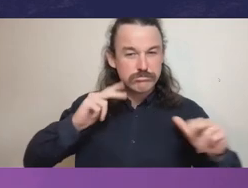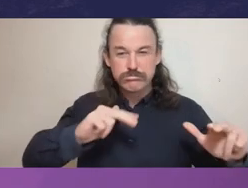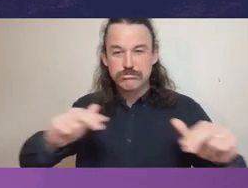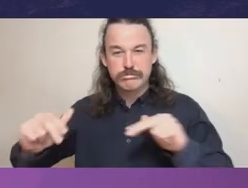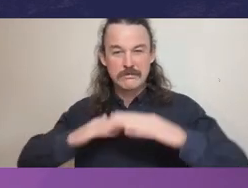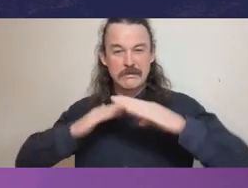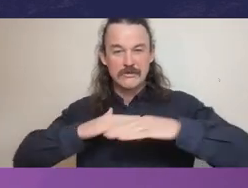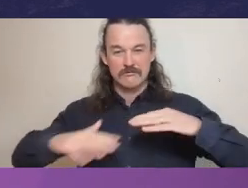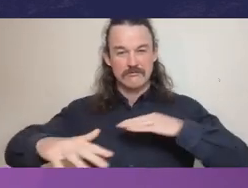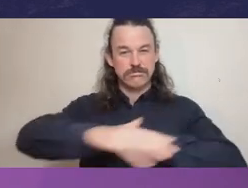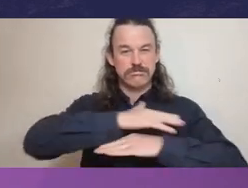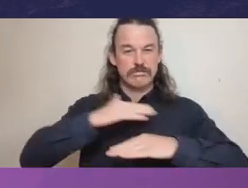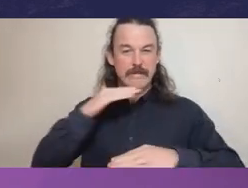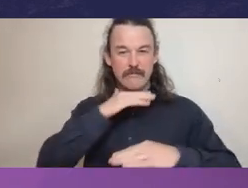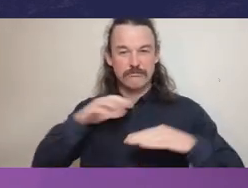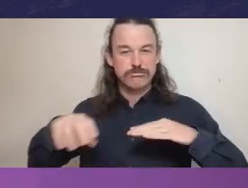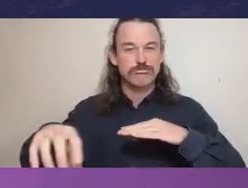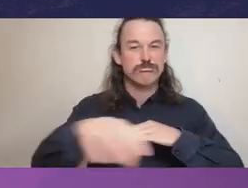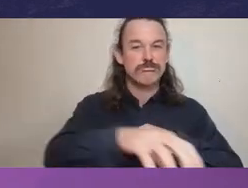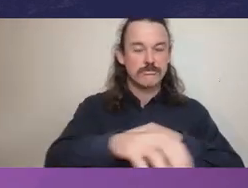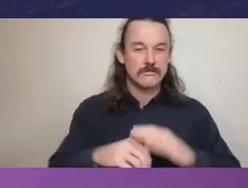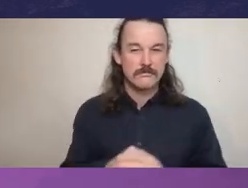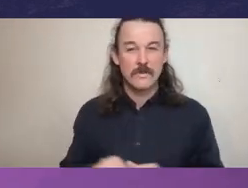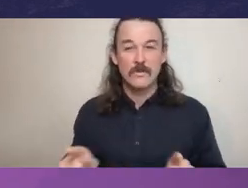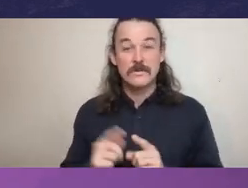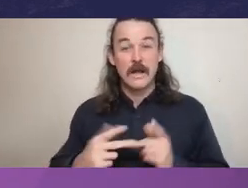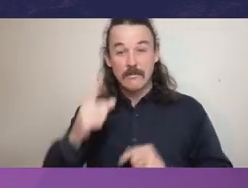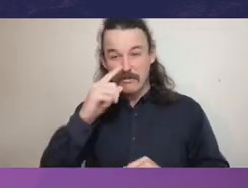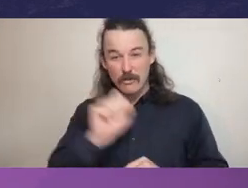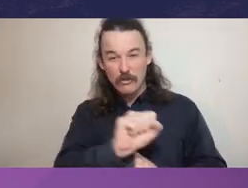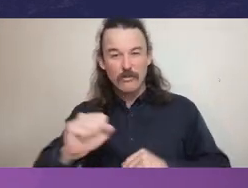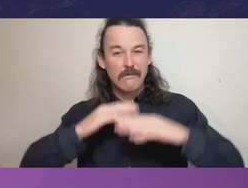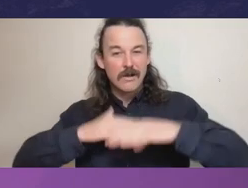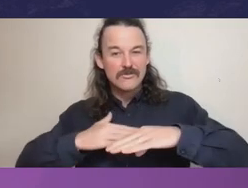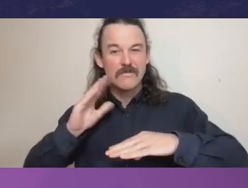and to the various lands of those who watch in virtual attendance today.